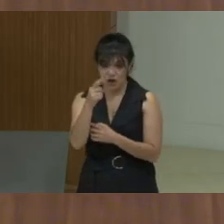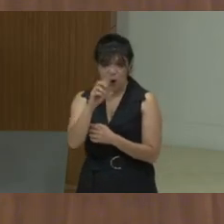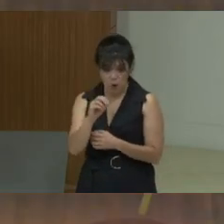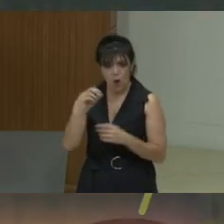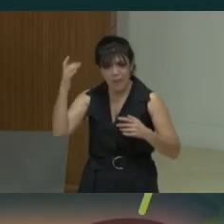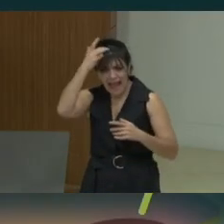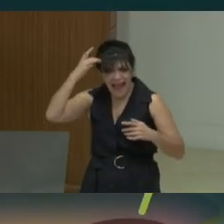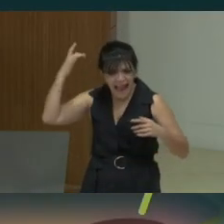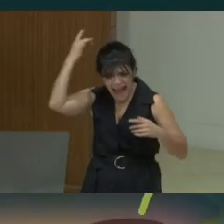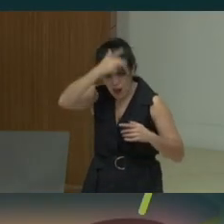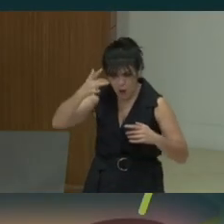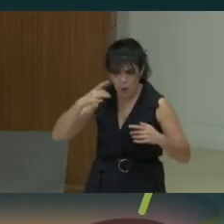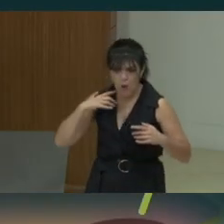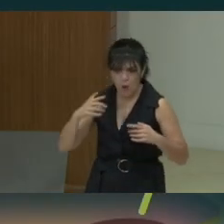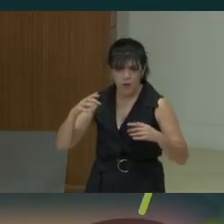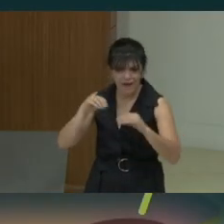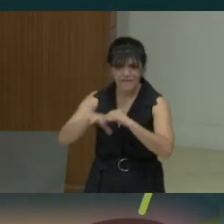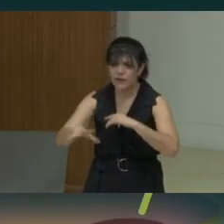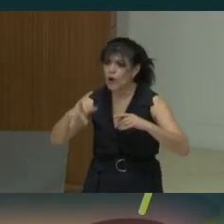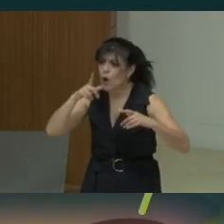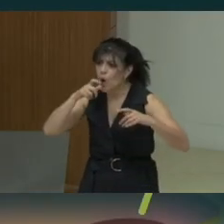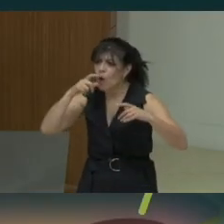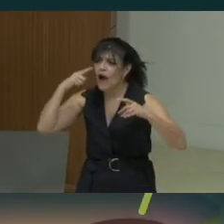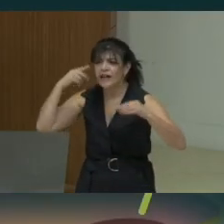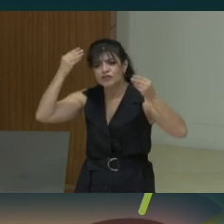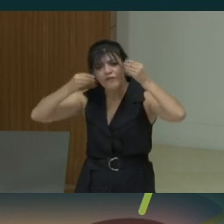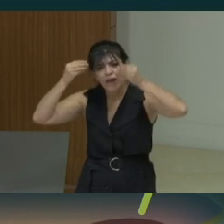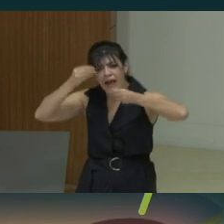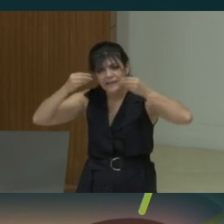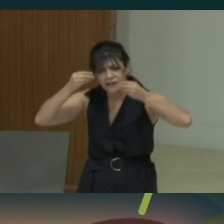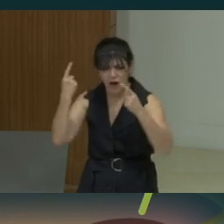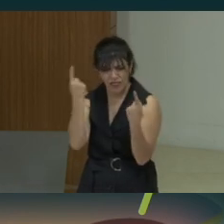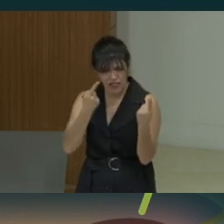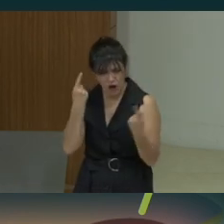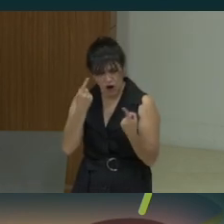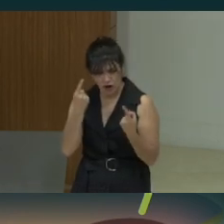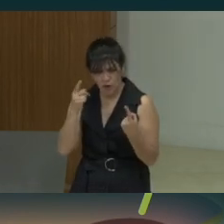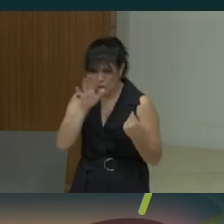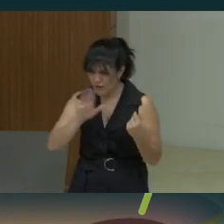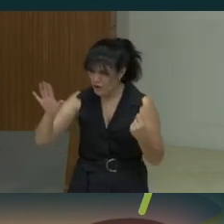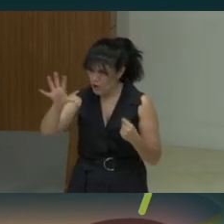to see with a show of hands who has reflected upon or considered whether your own good intentions